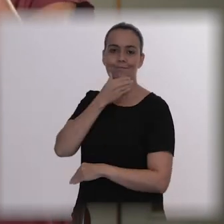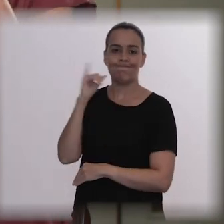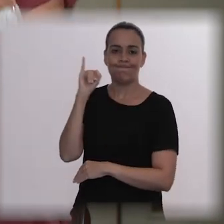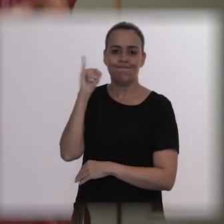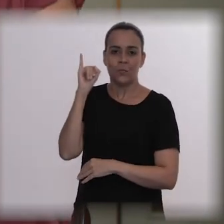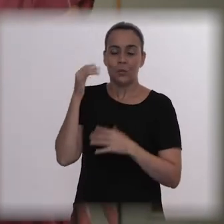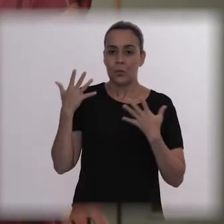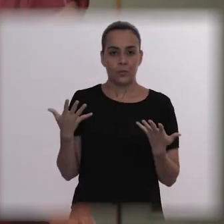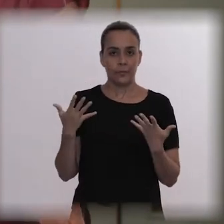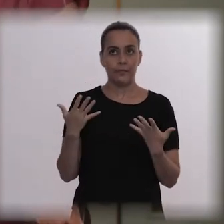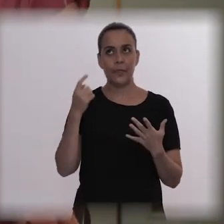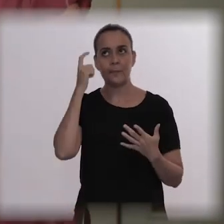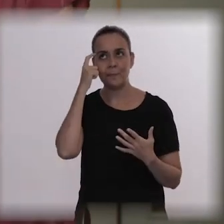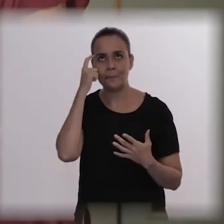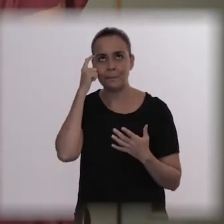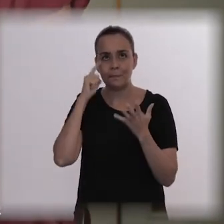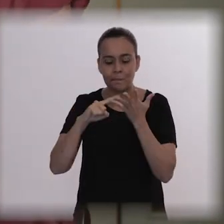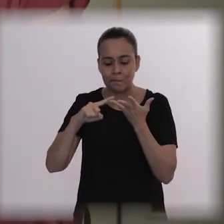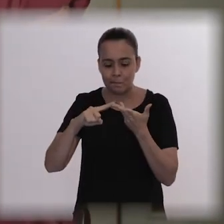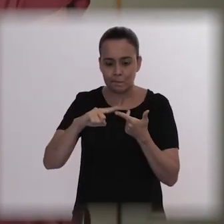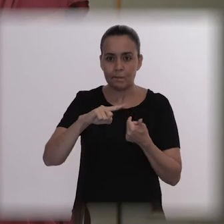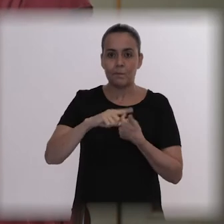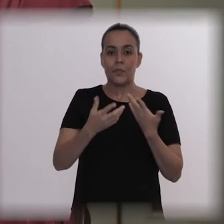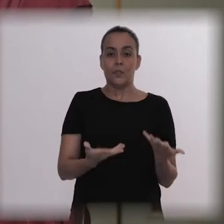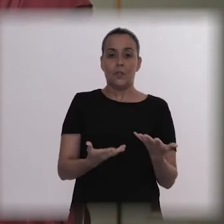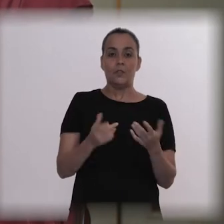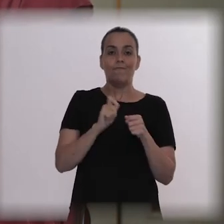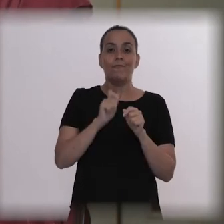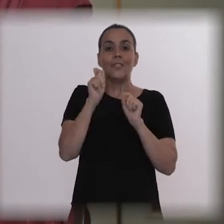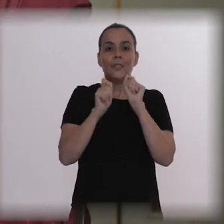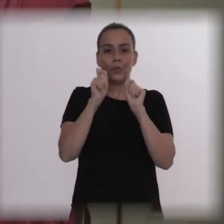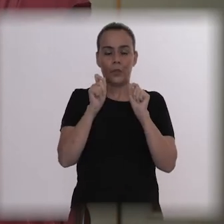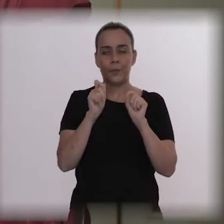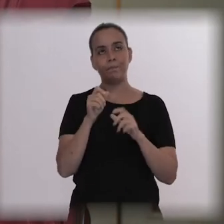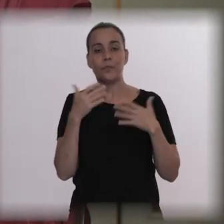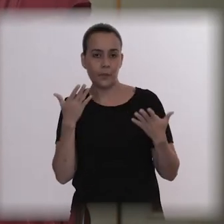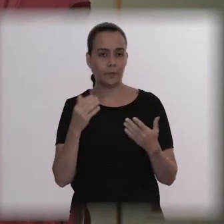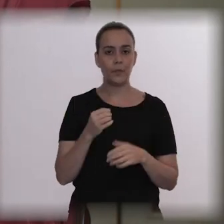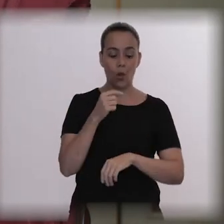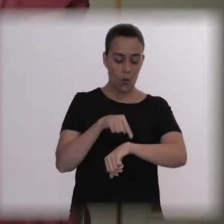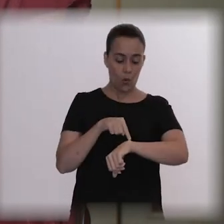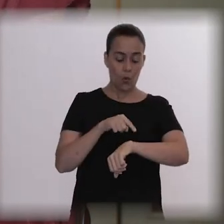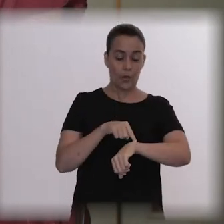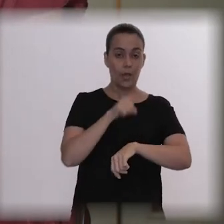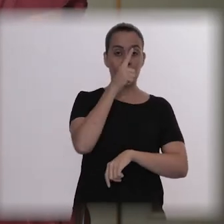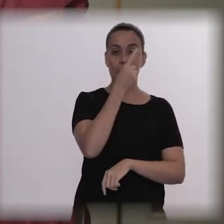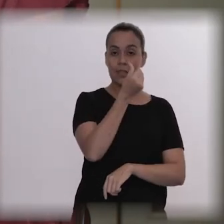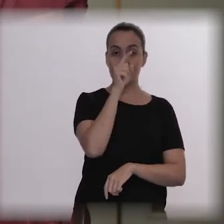But anyway, there wasn’t much else to do, my mom called. Well, it was four thirty in the afternoon but they never came.